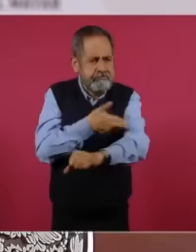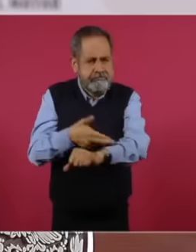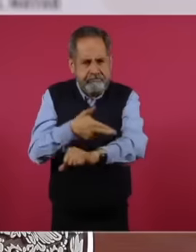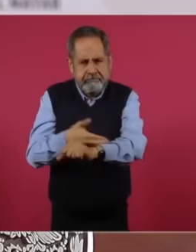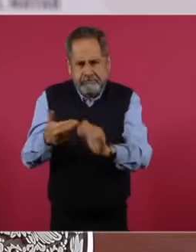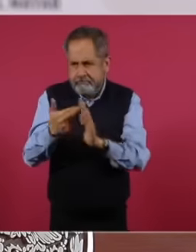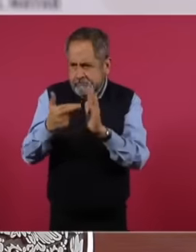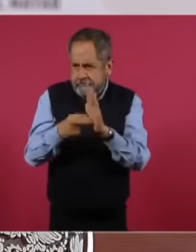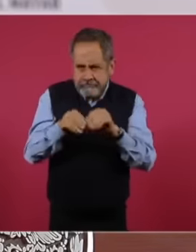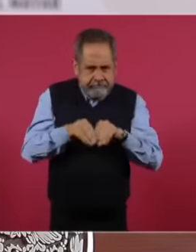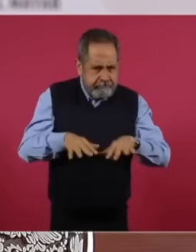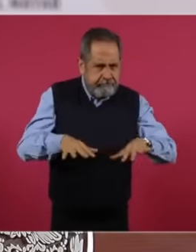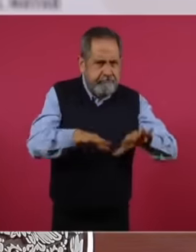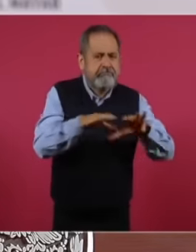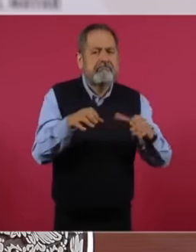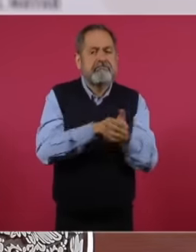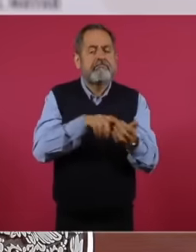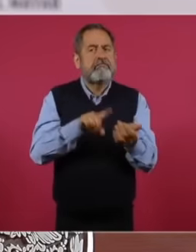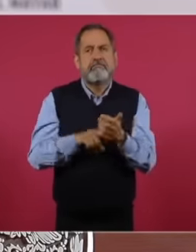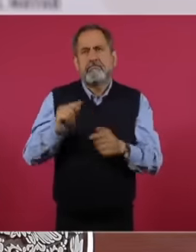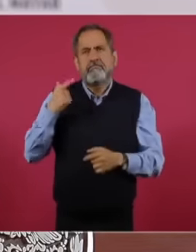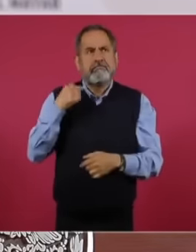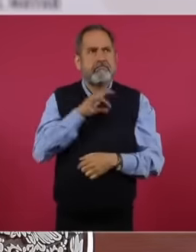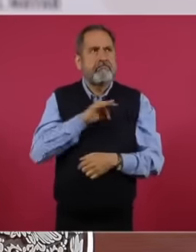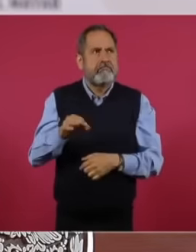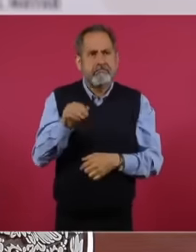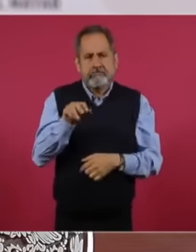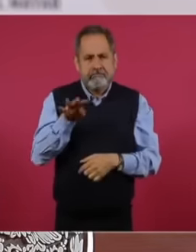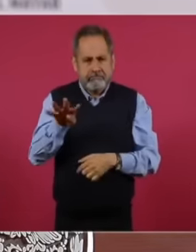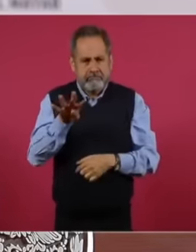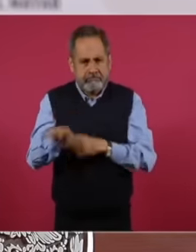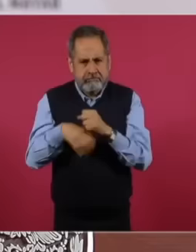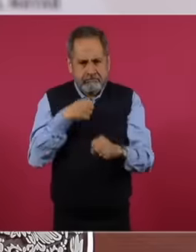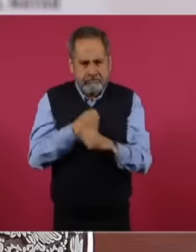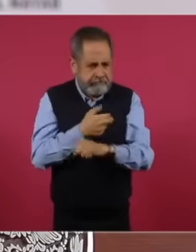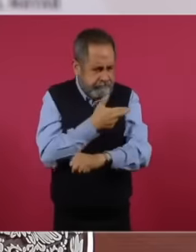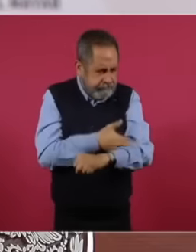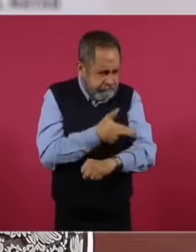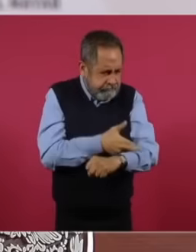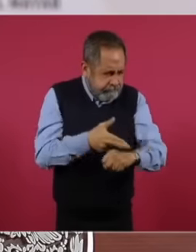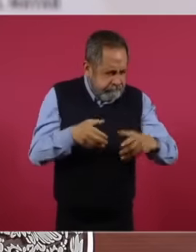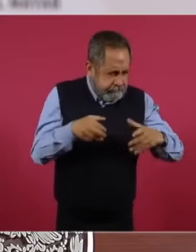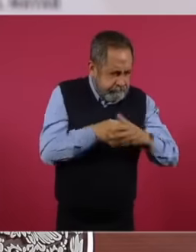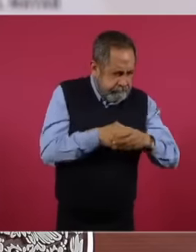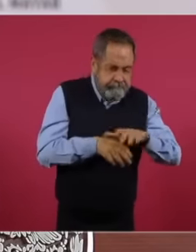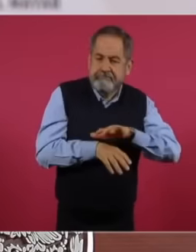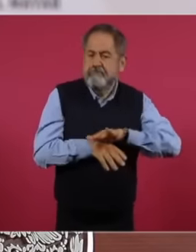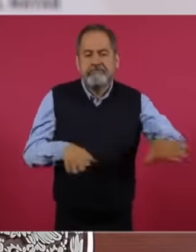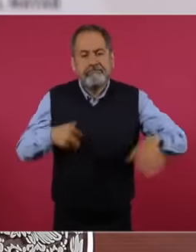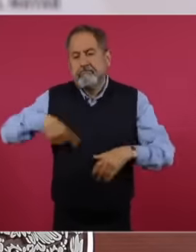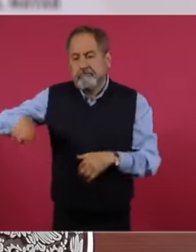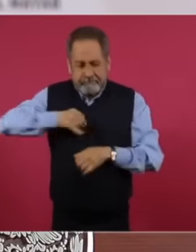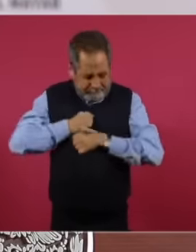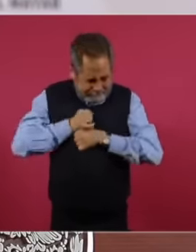country at least in the last 19 years and that after a long technical forensic audit work